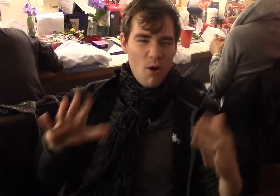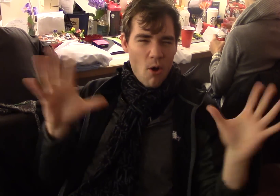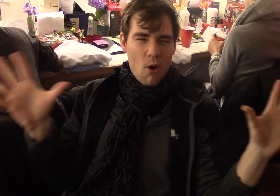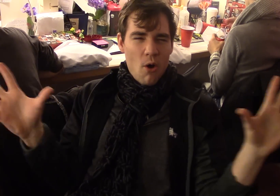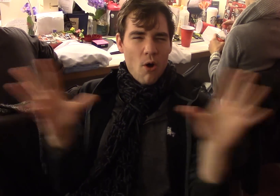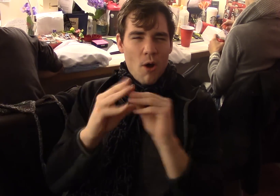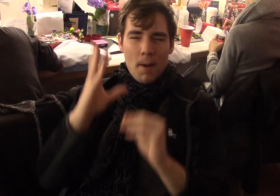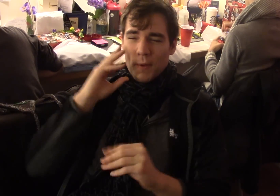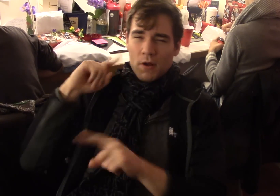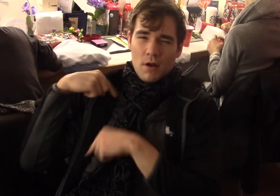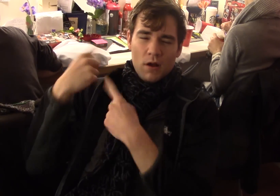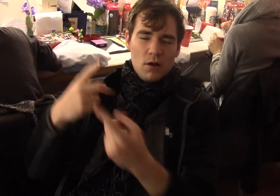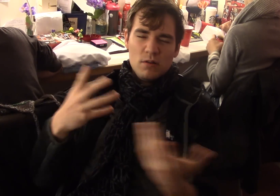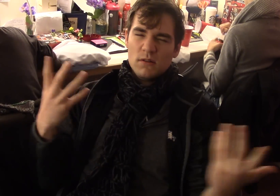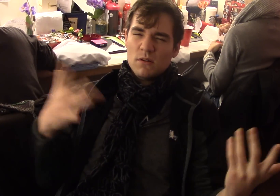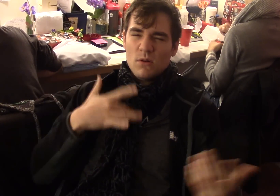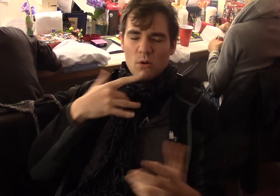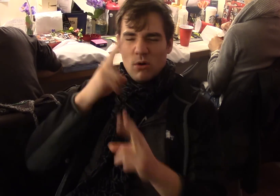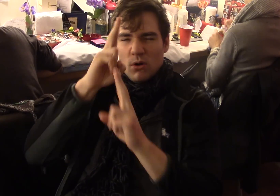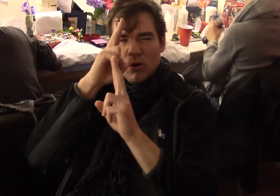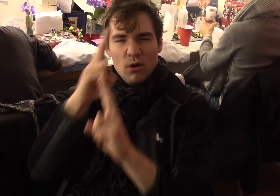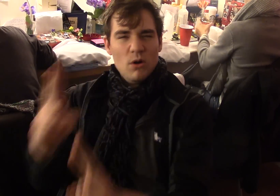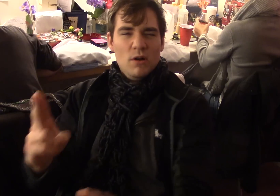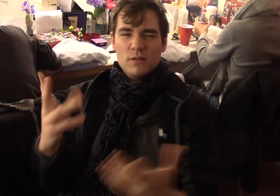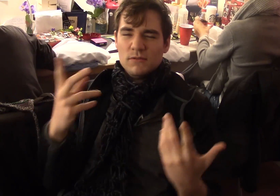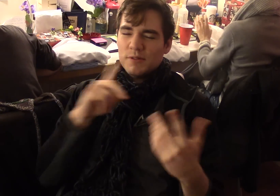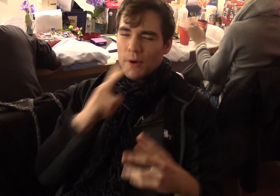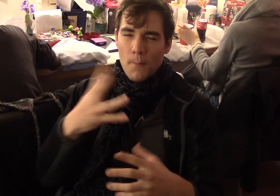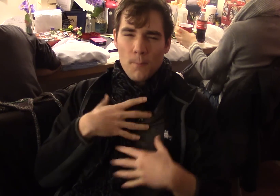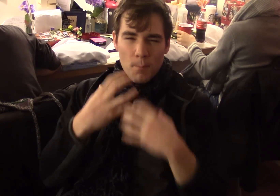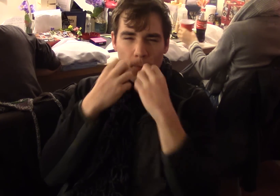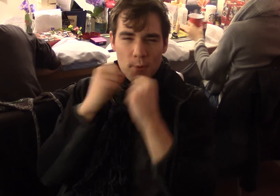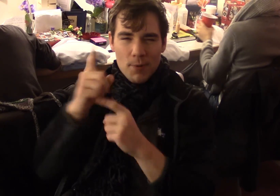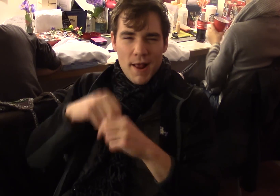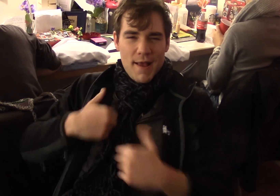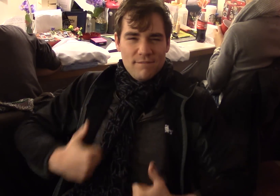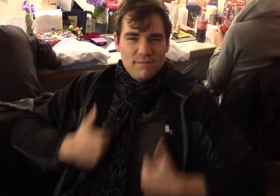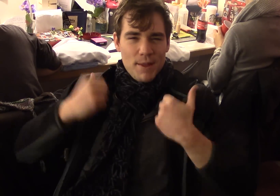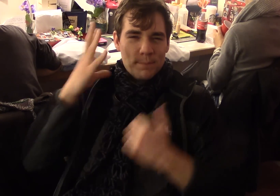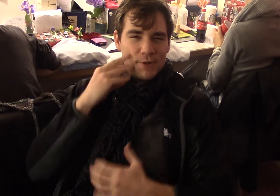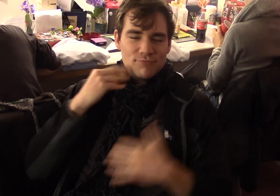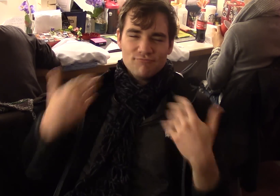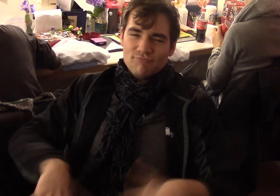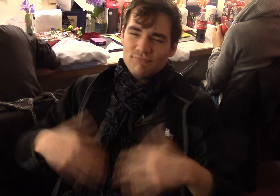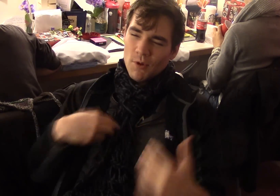New York, the whole experience has just been such an honor. And one of the most precious experiences of